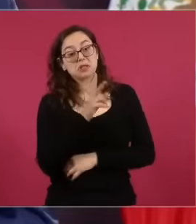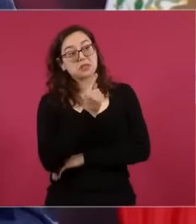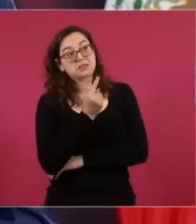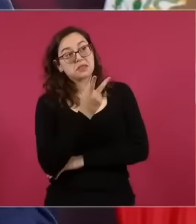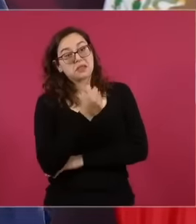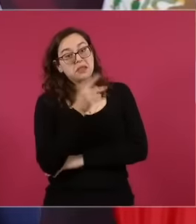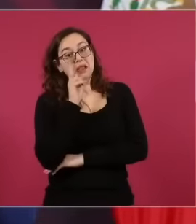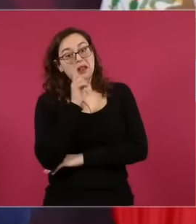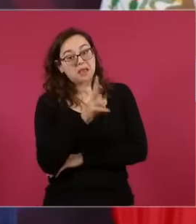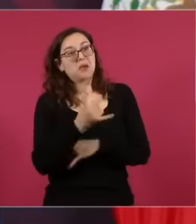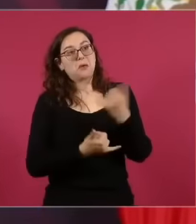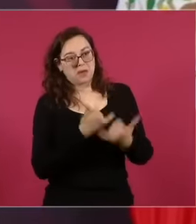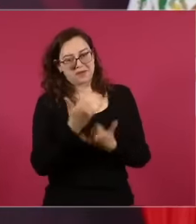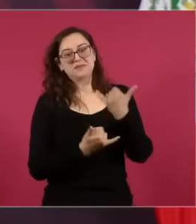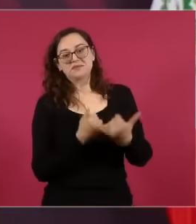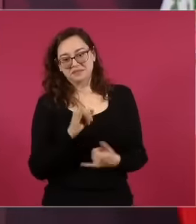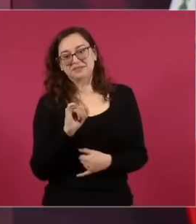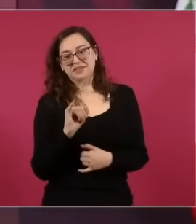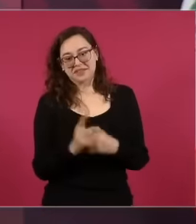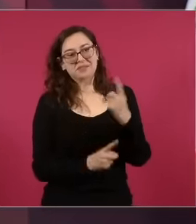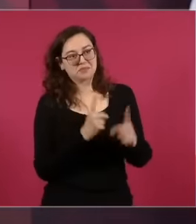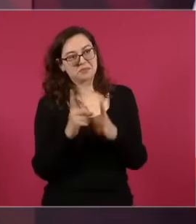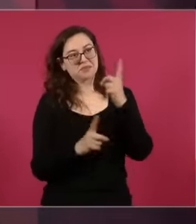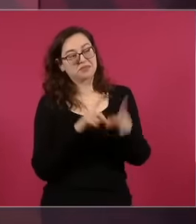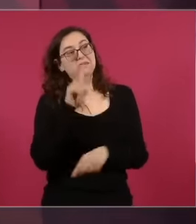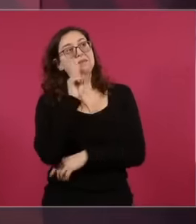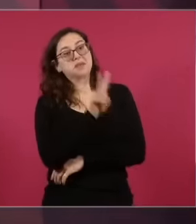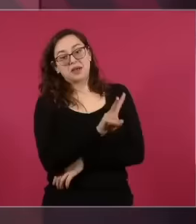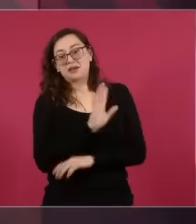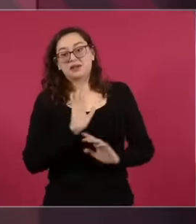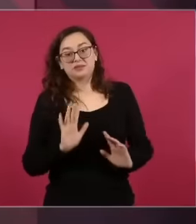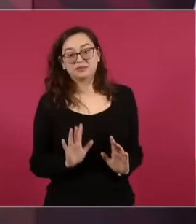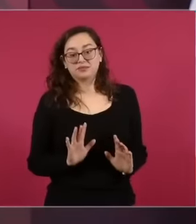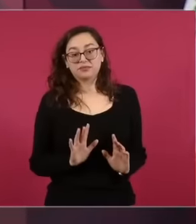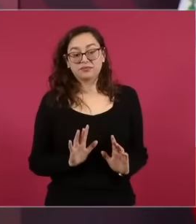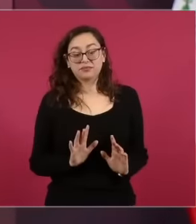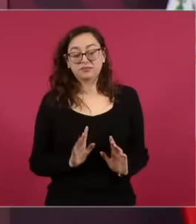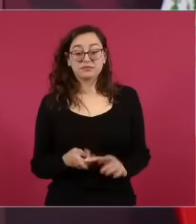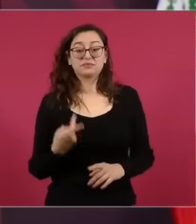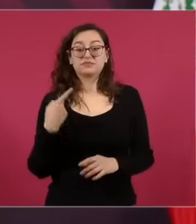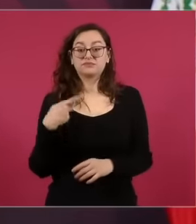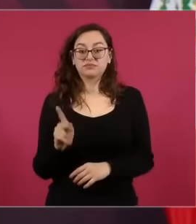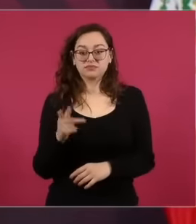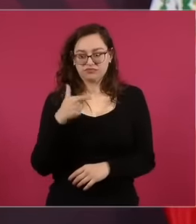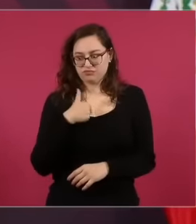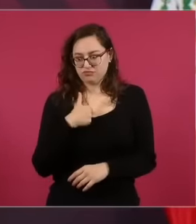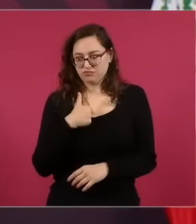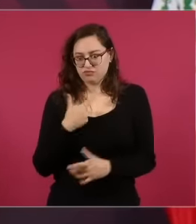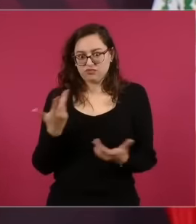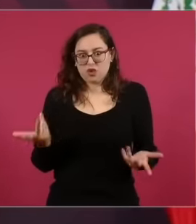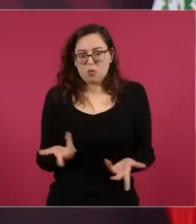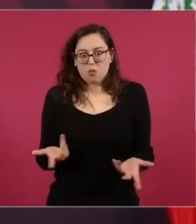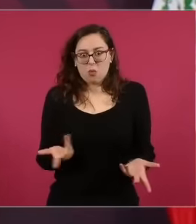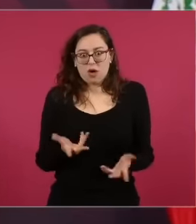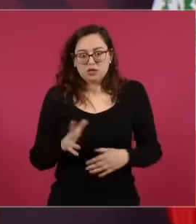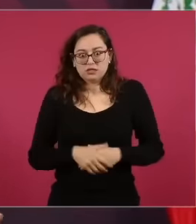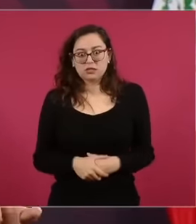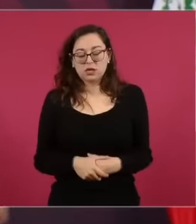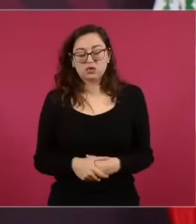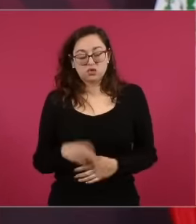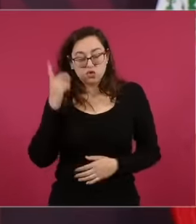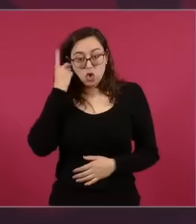to watch the games on television but I am not going to be there all the time yes in the maca in the